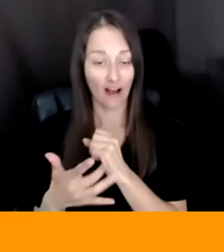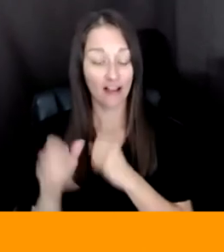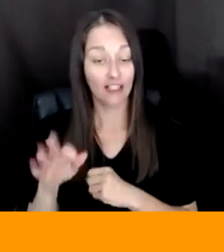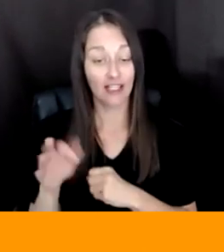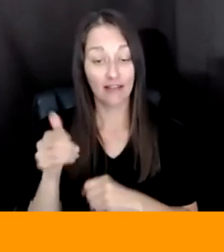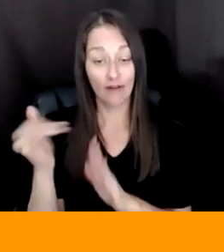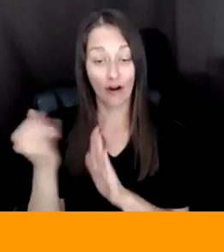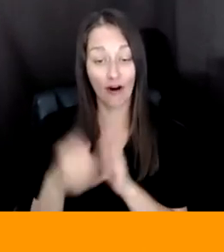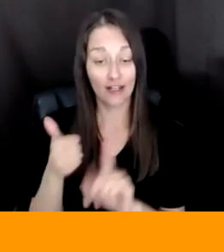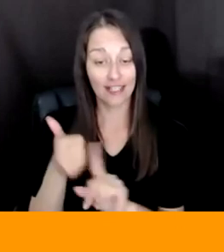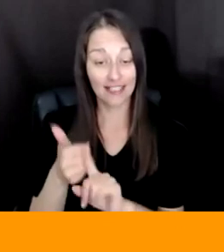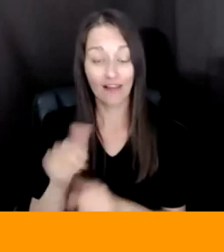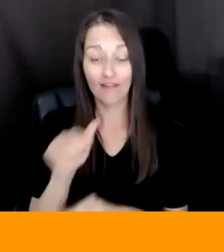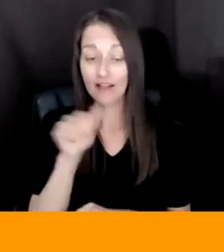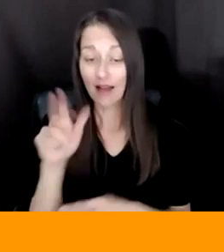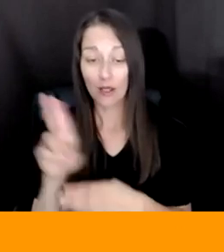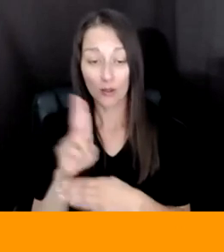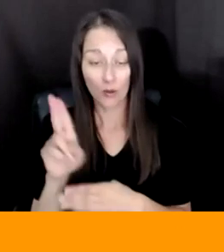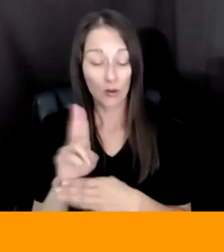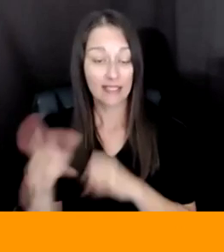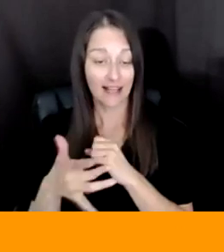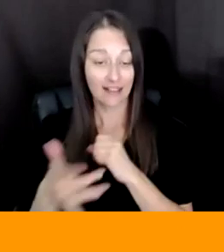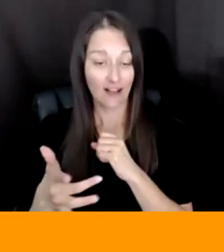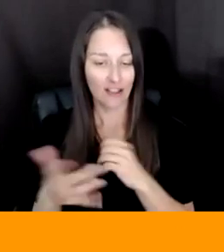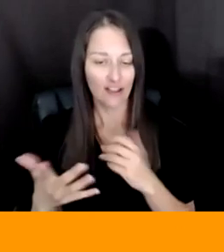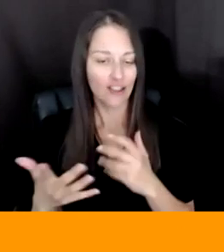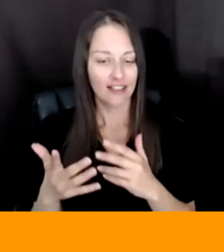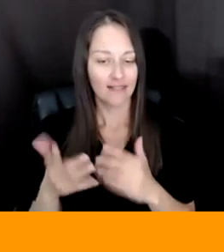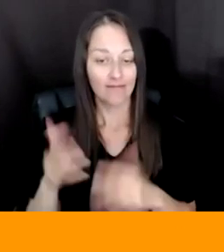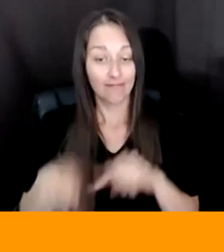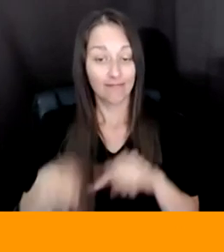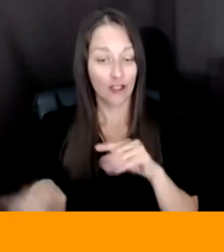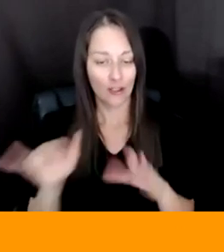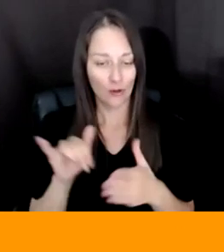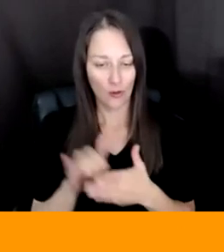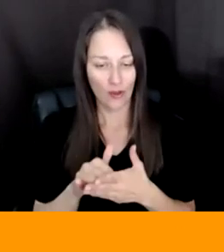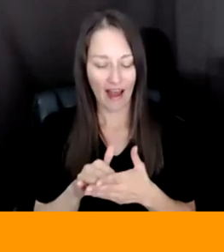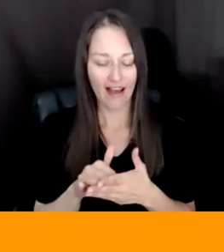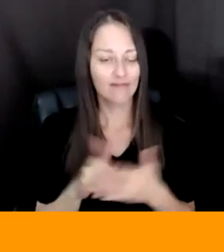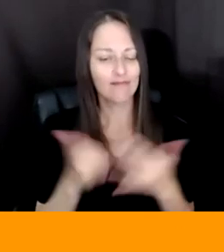MAY NOT BE ABLE TO DO? AND I'M WONDERING WHAT ARE SOME OF THE ADVANTAGES YOU'RE SEEING WHEN YOU ARE